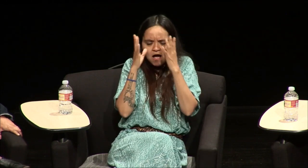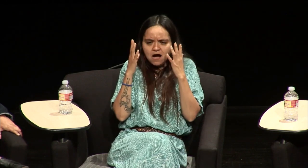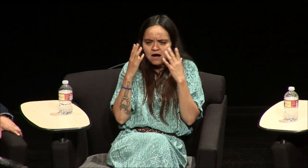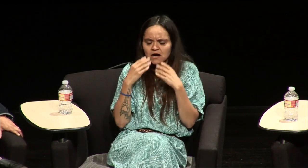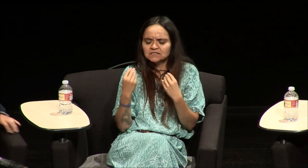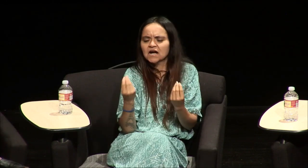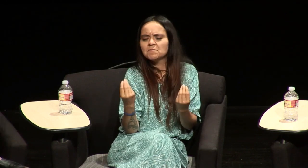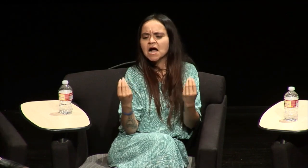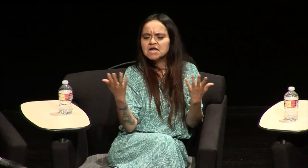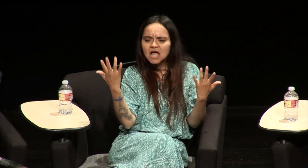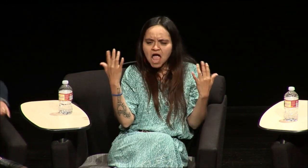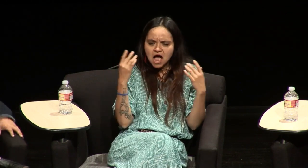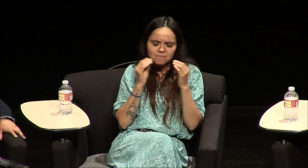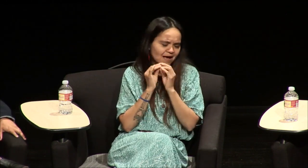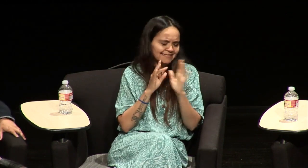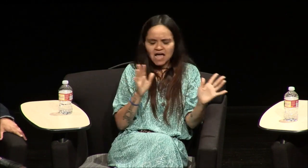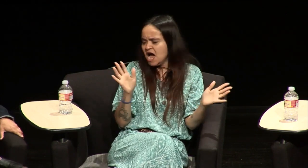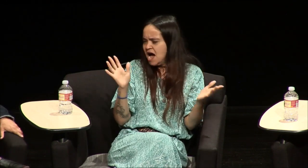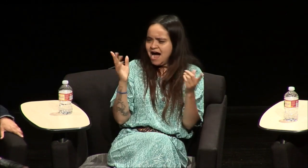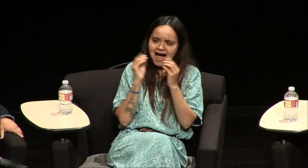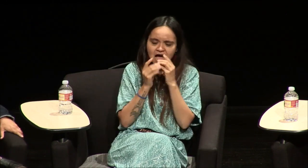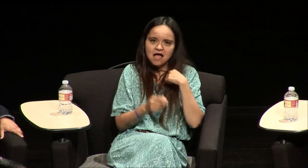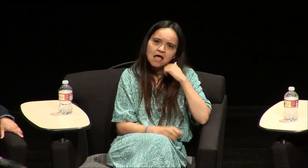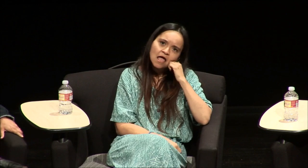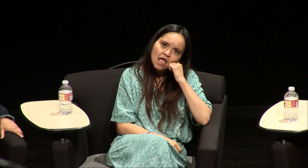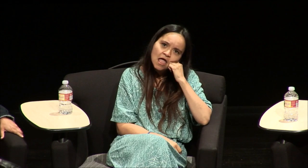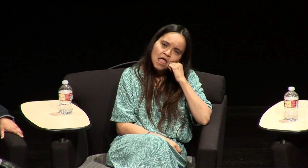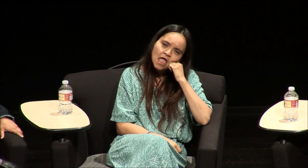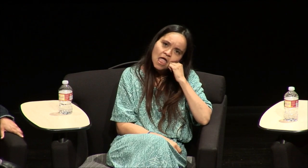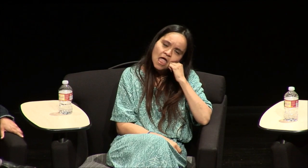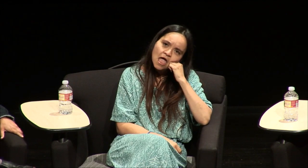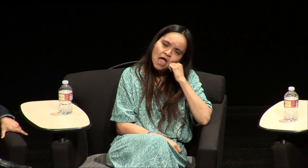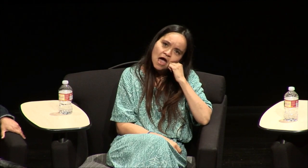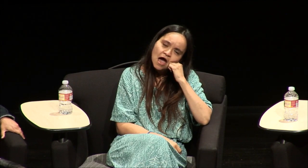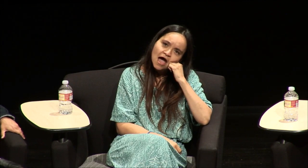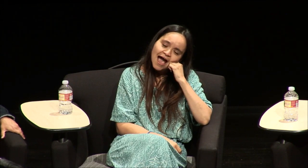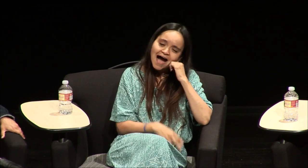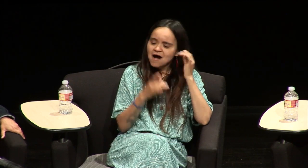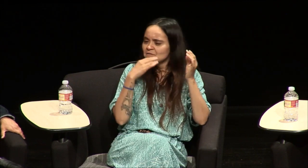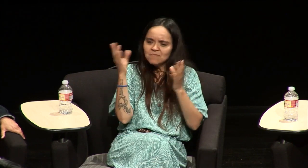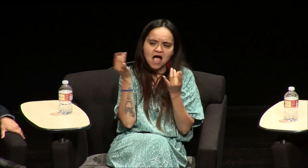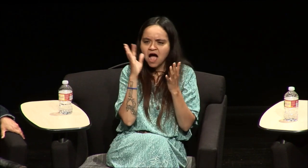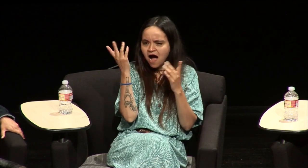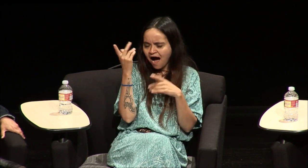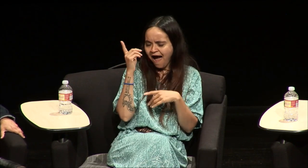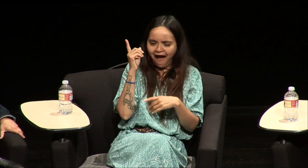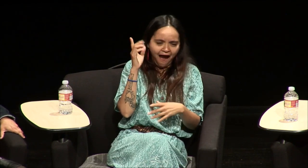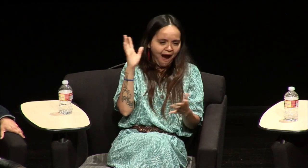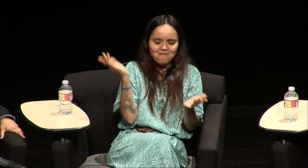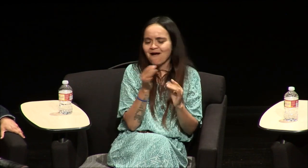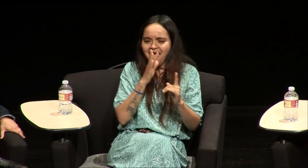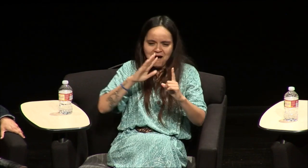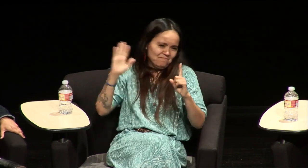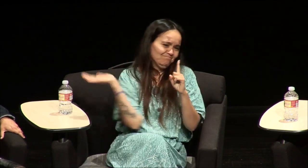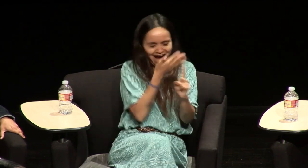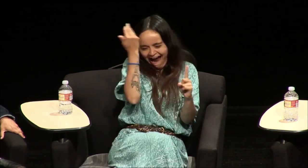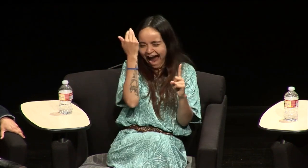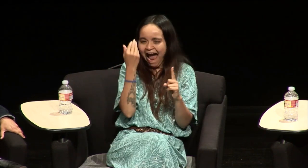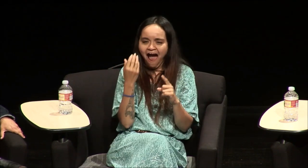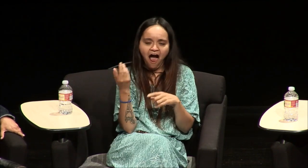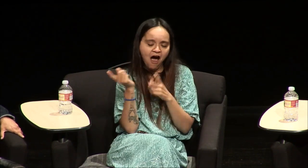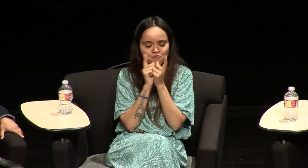they were kissing and there was some passion and I was like whoa and then one